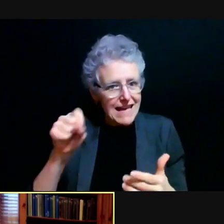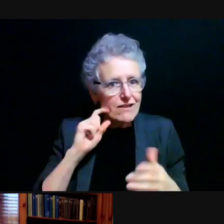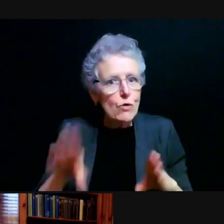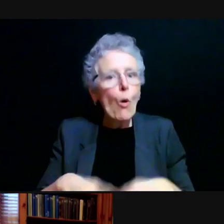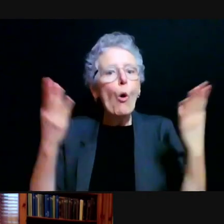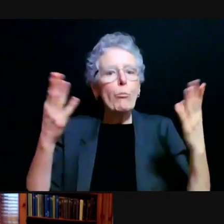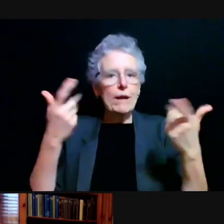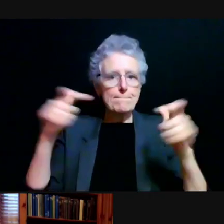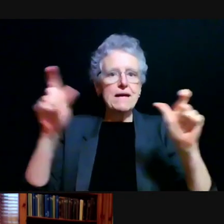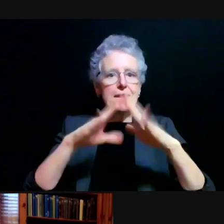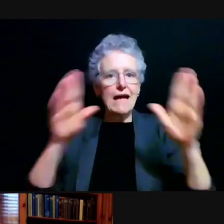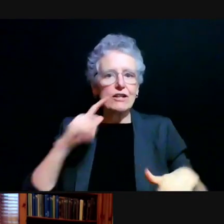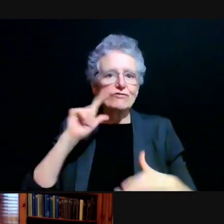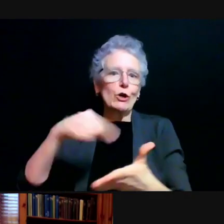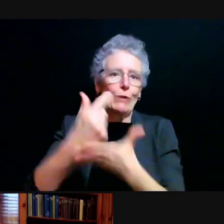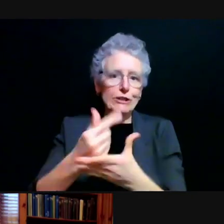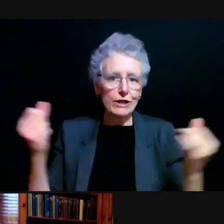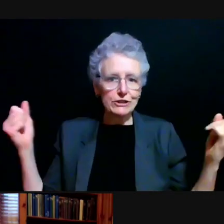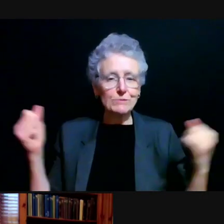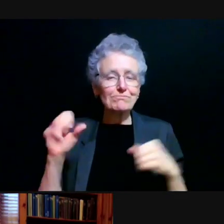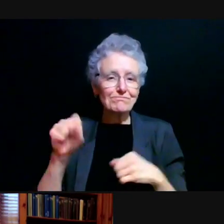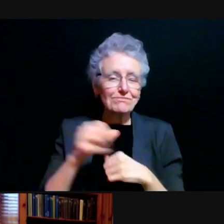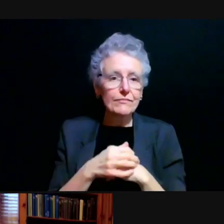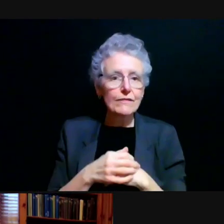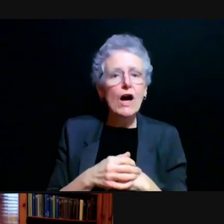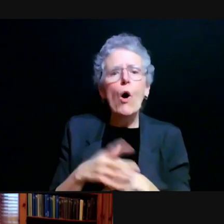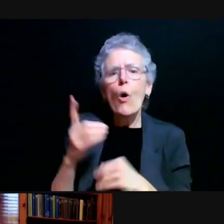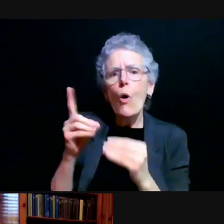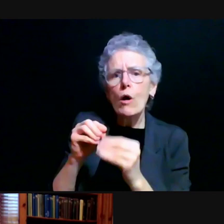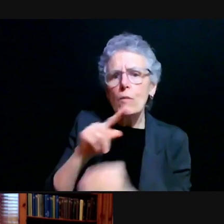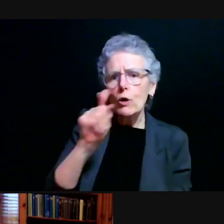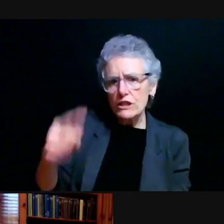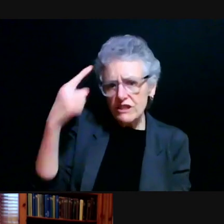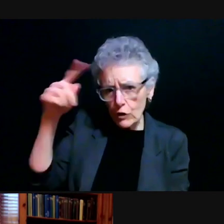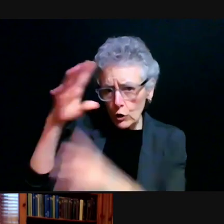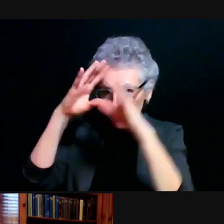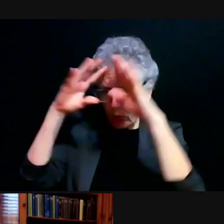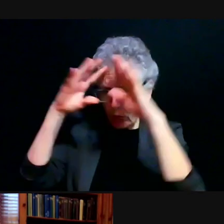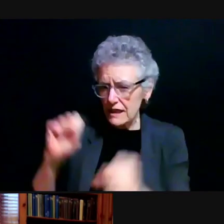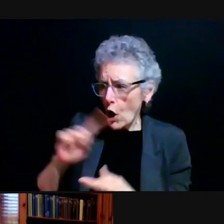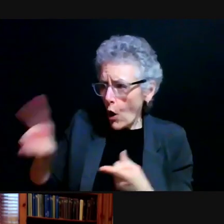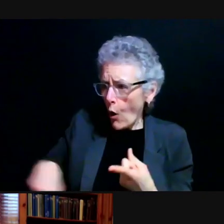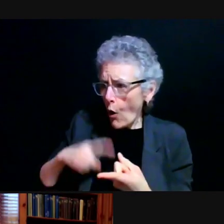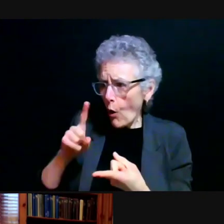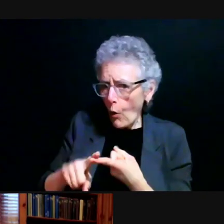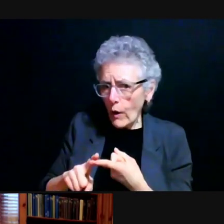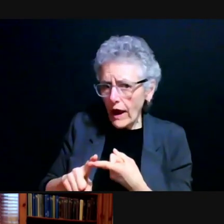[Preeti] Thank you. There's a question also for you president when and where will the replay of this law, you know